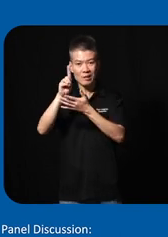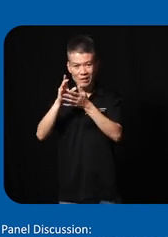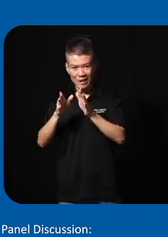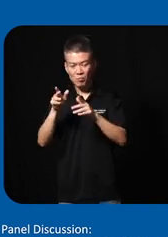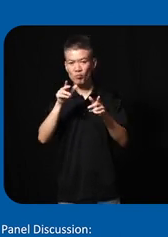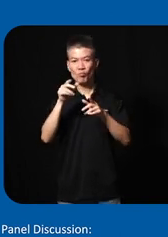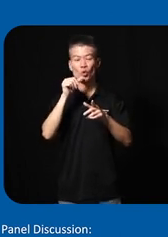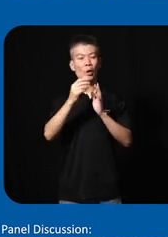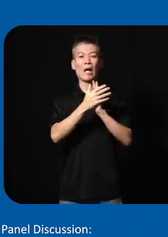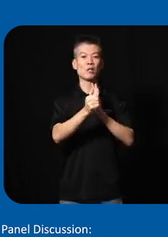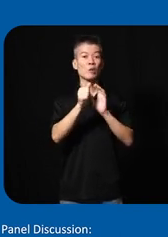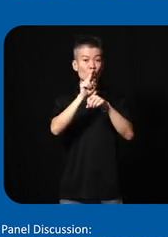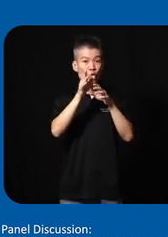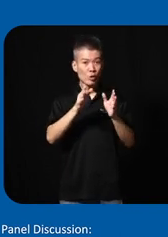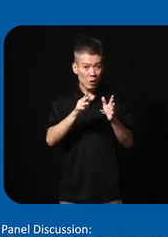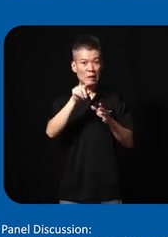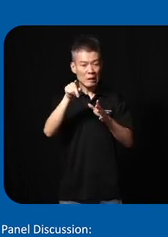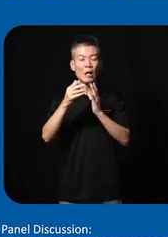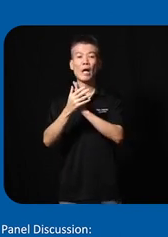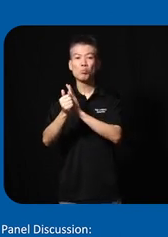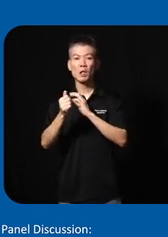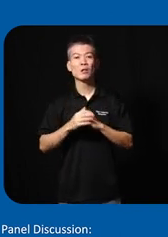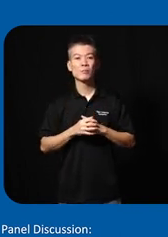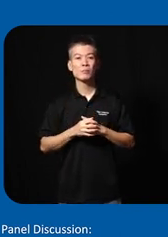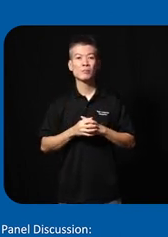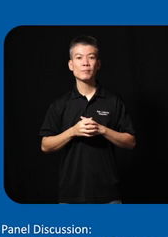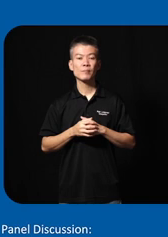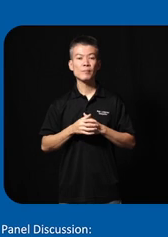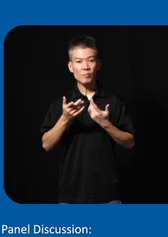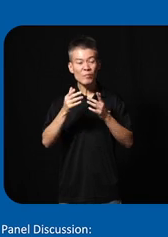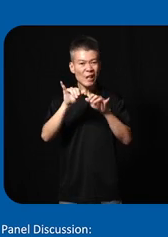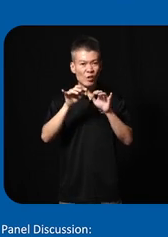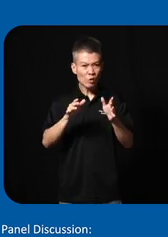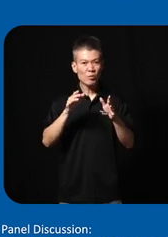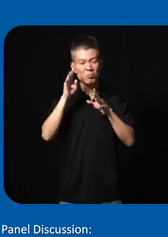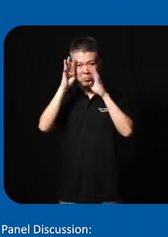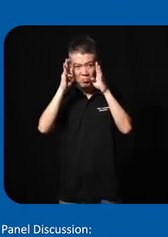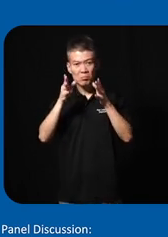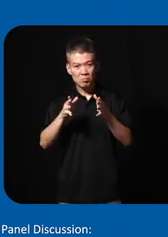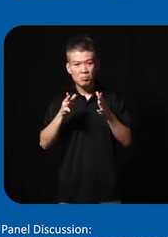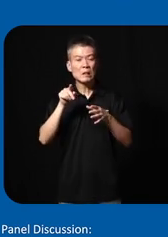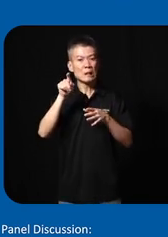not the experts the users are the experts the engineers and the innovators they need to be